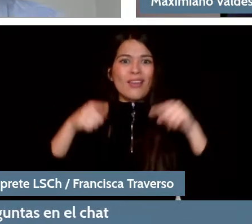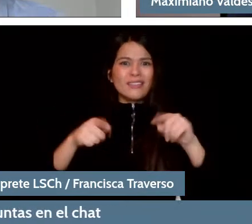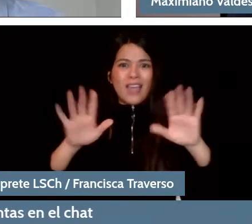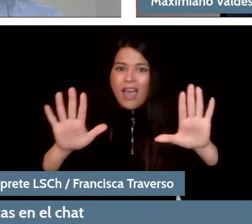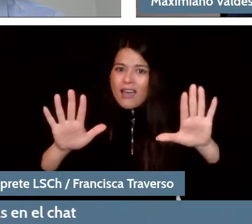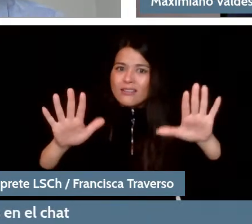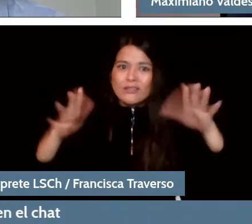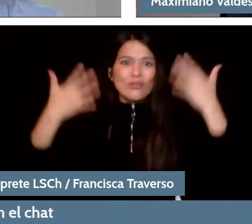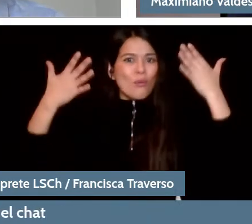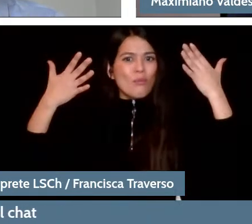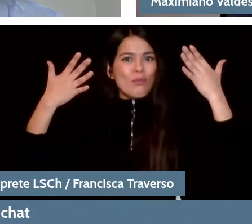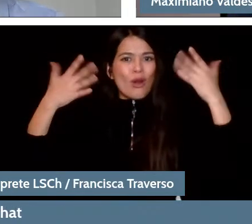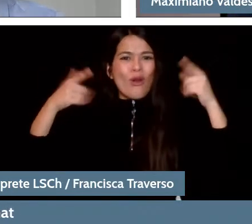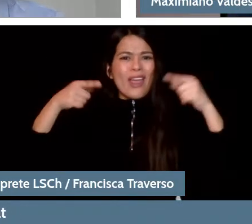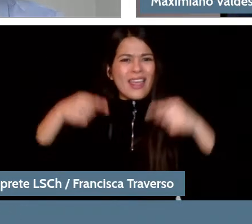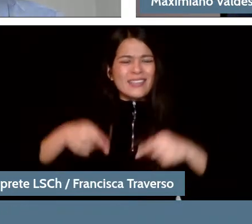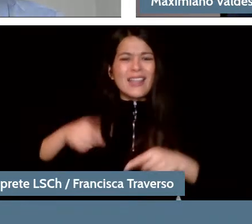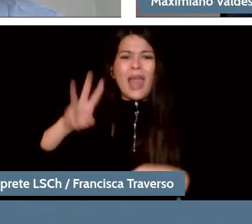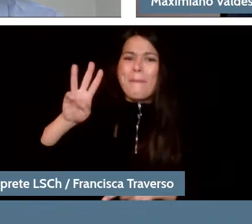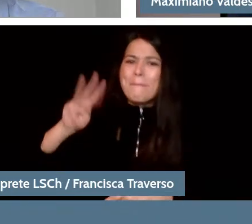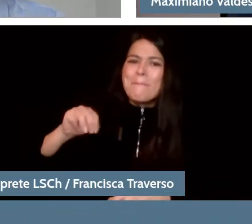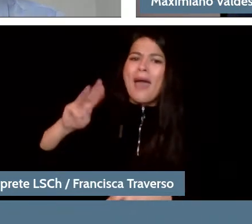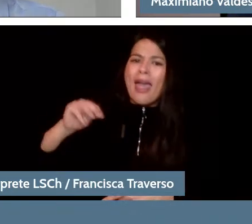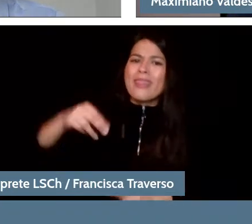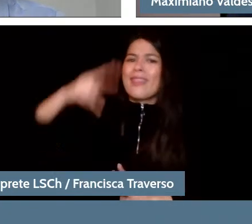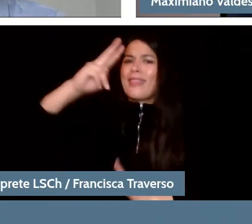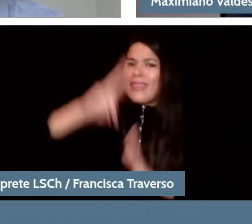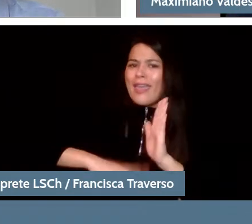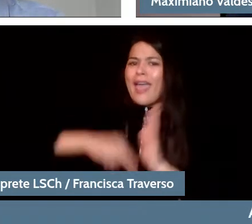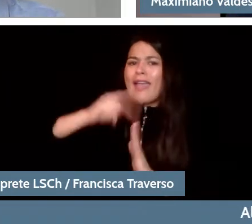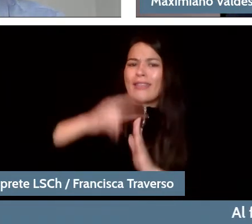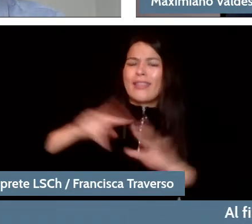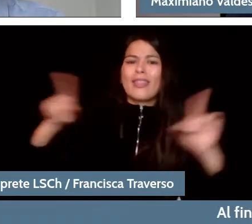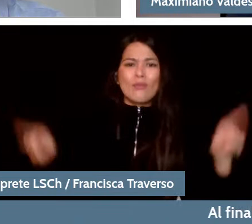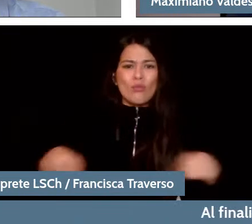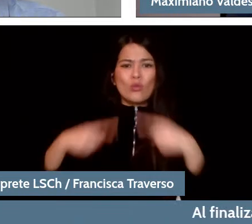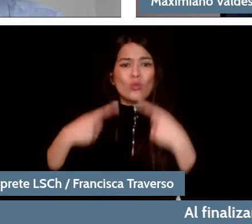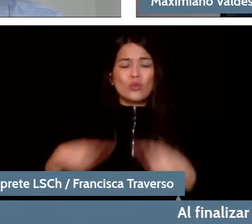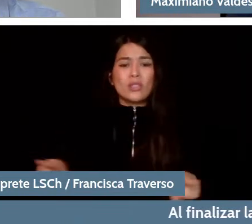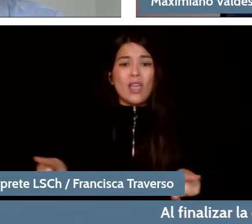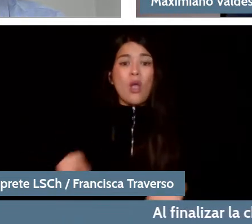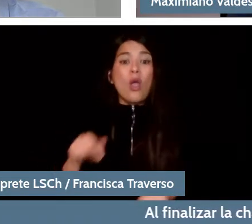and amazement is also the mother of art and music. When the music evokes something